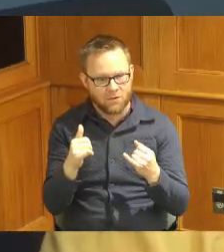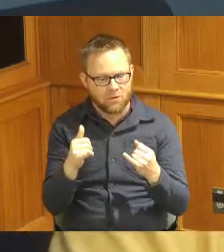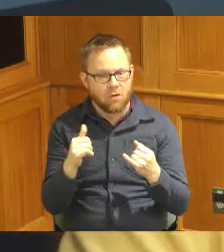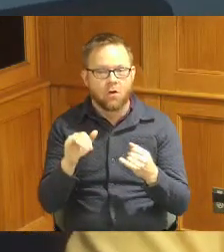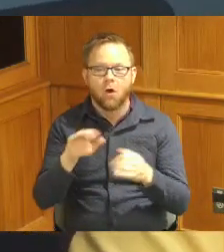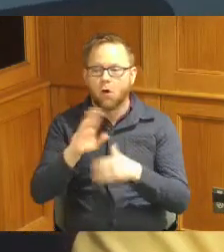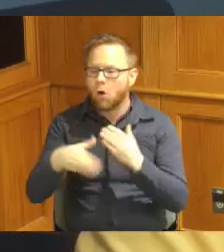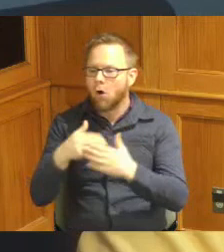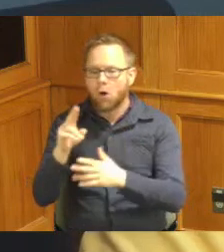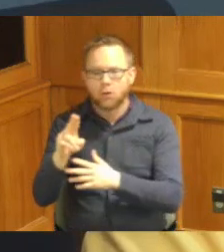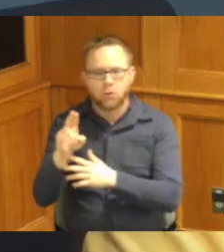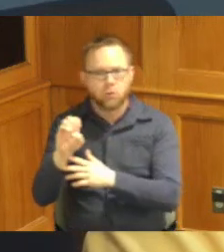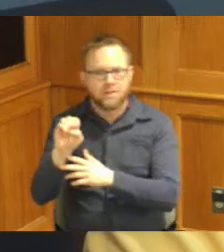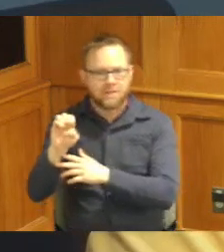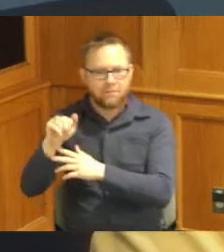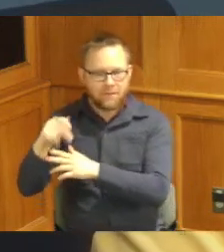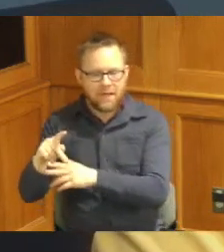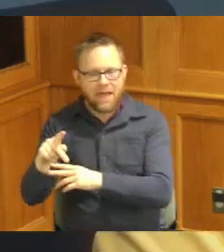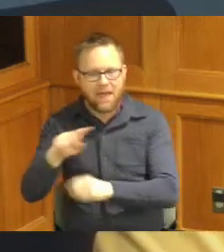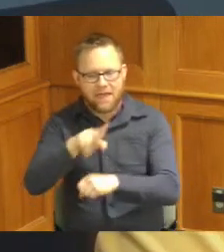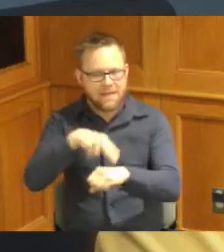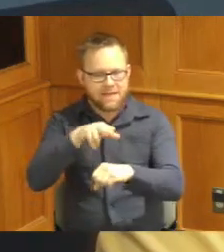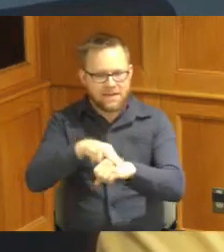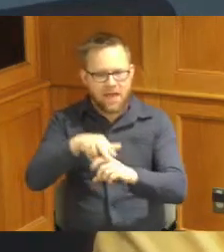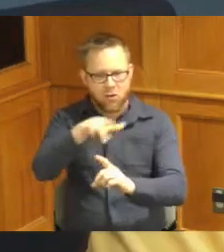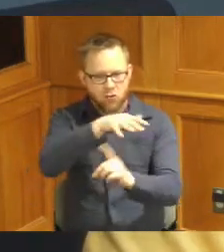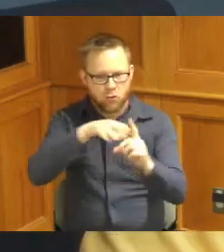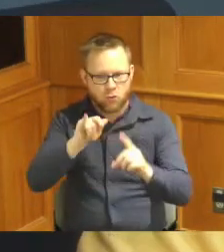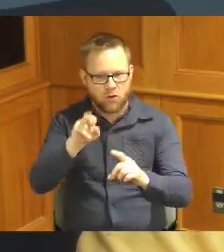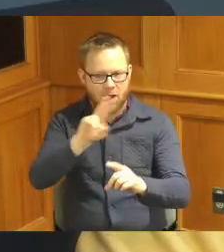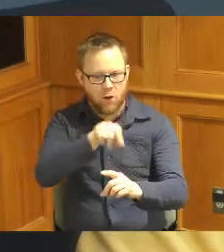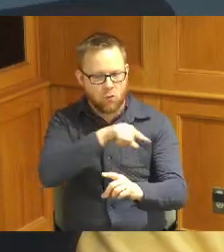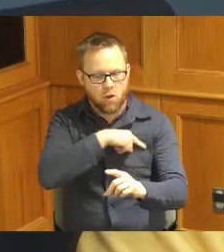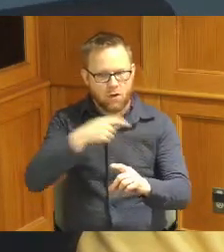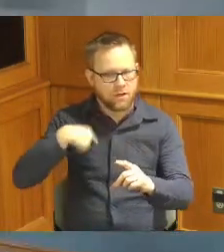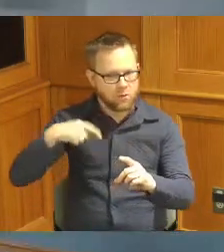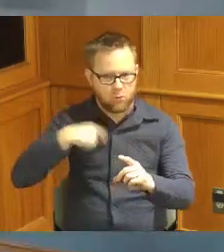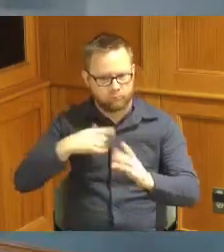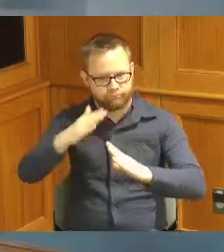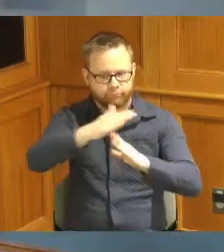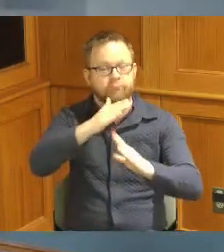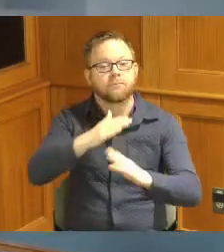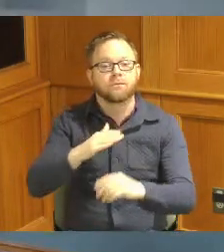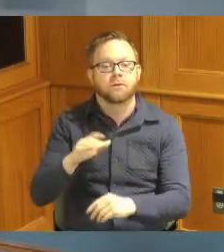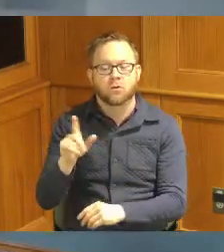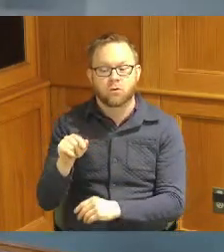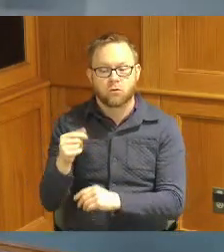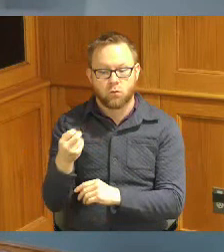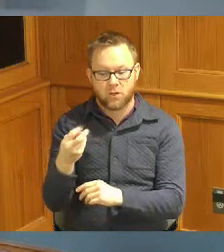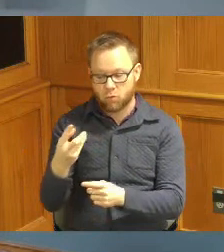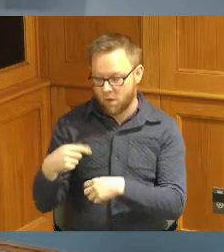National ambient air quality standards and whereas since 2012 Hamilton County has reduced electric